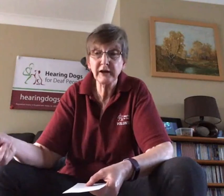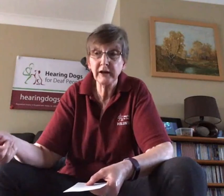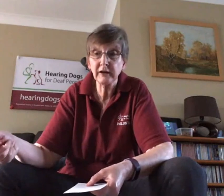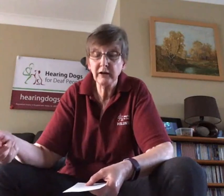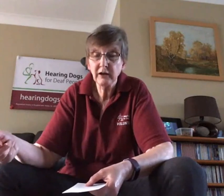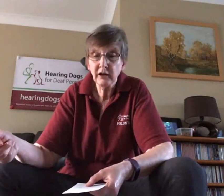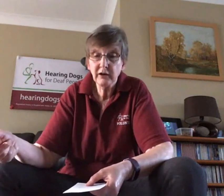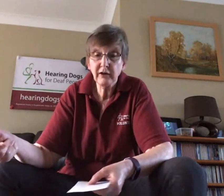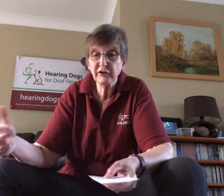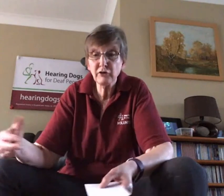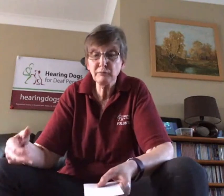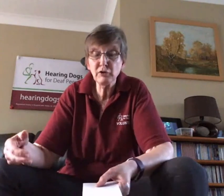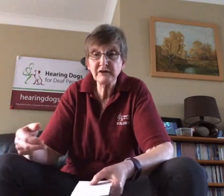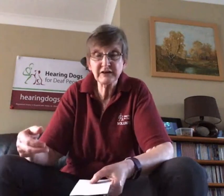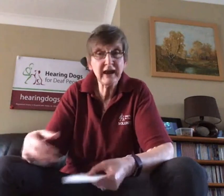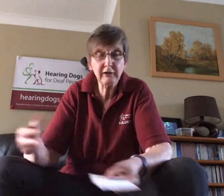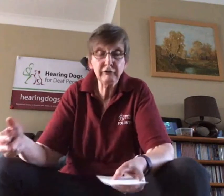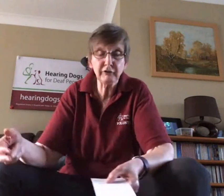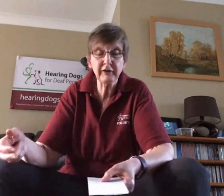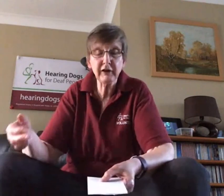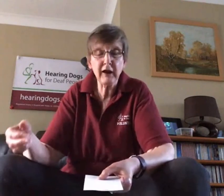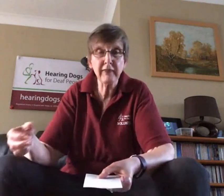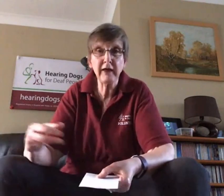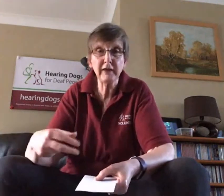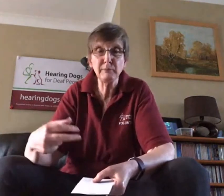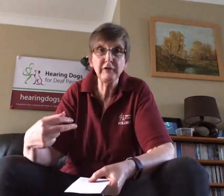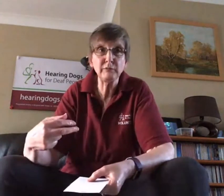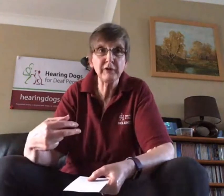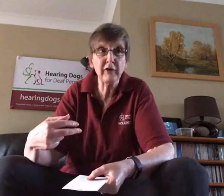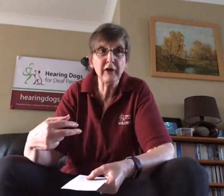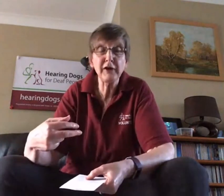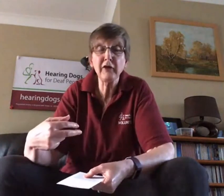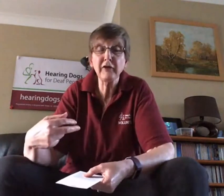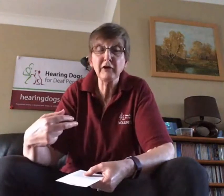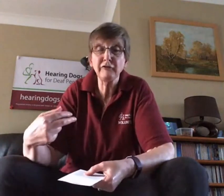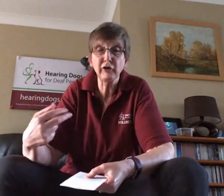Now they don't move into kennels or anything like that they move in with another volunteer